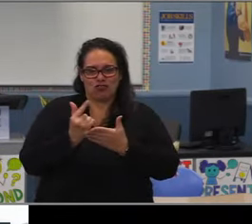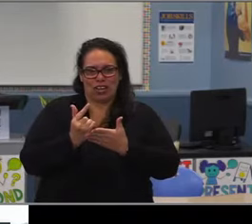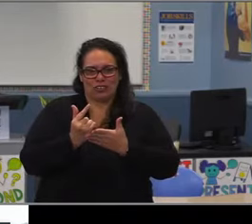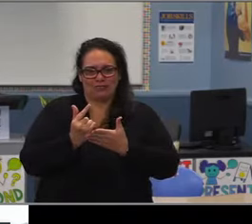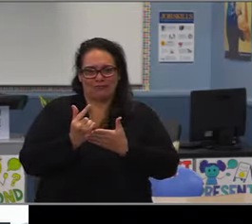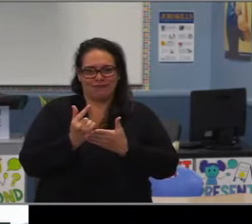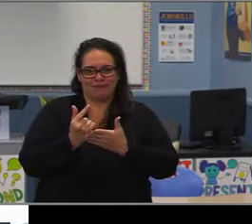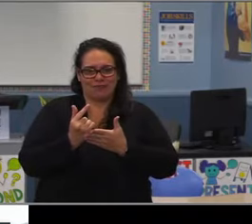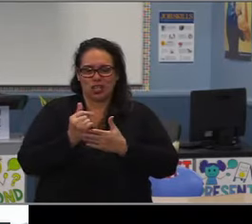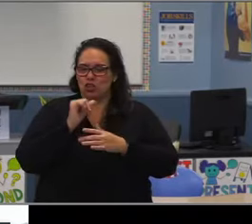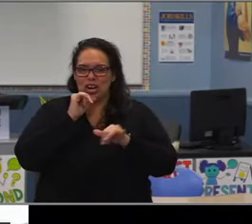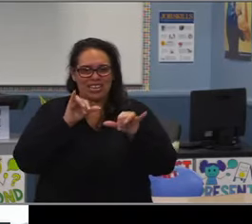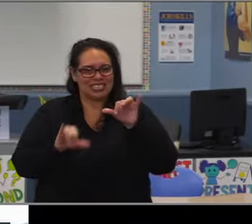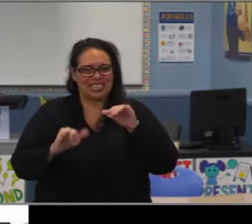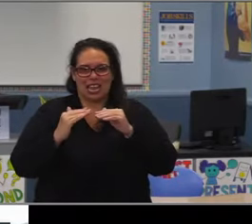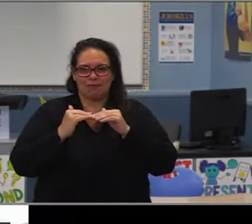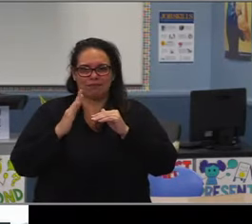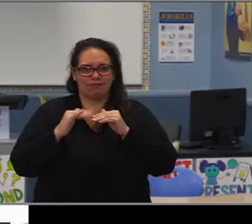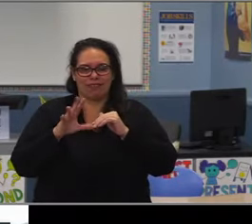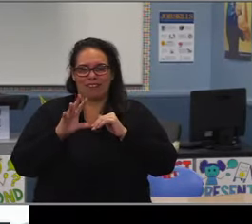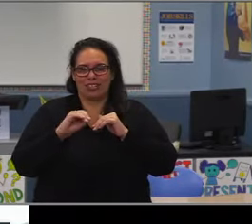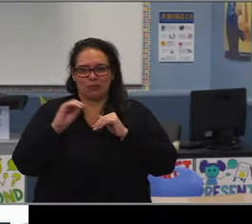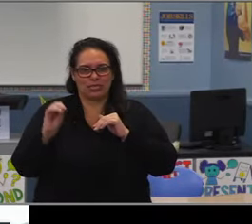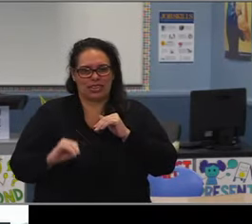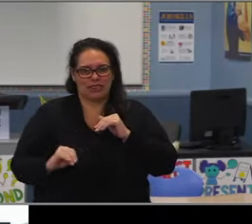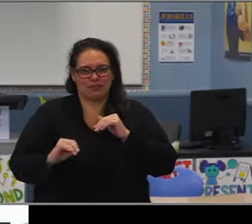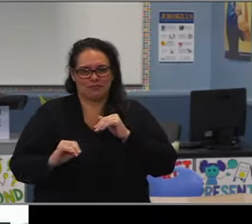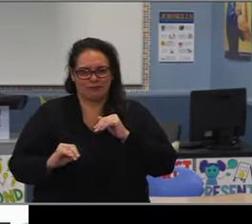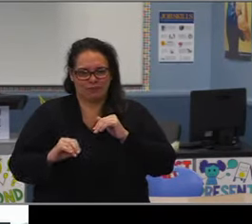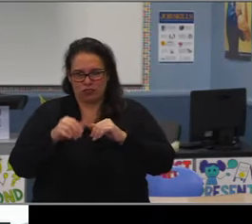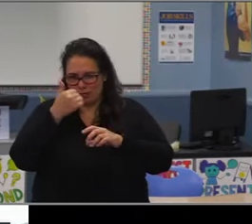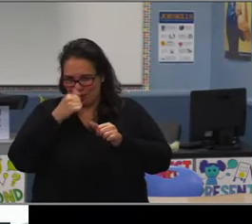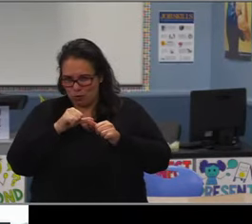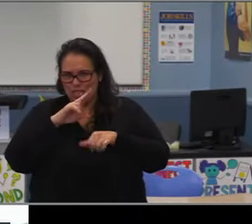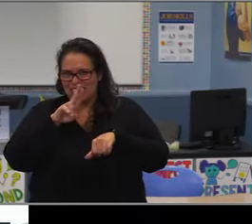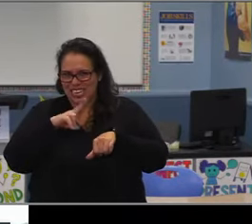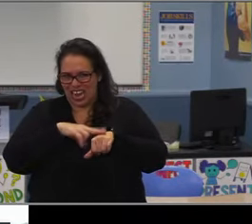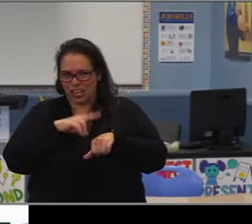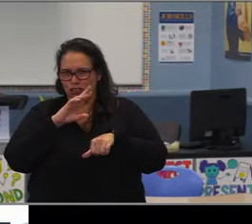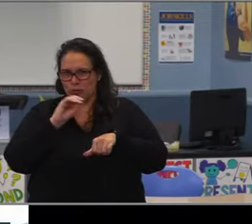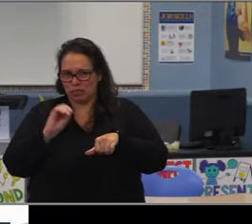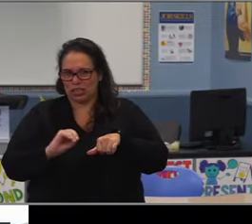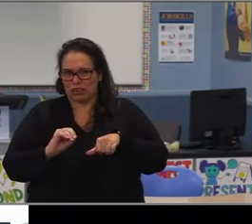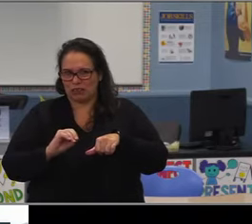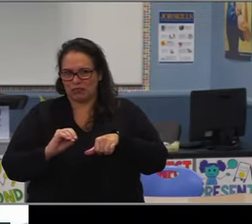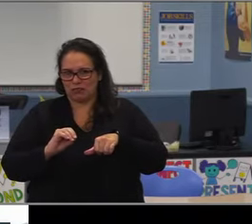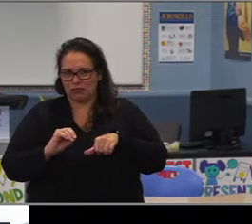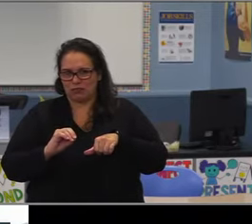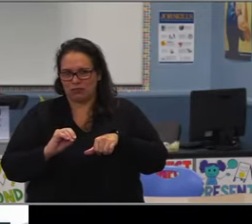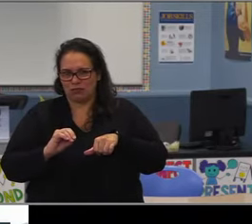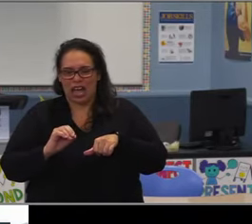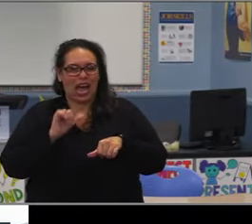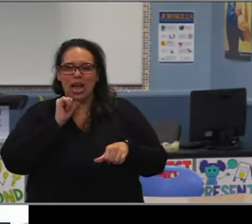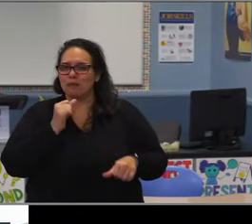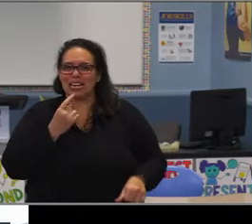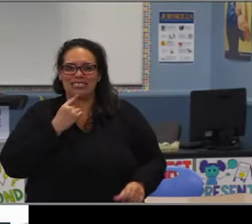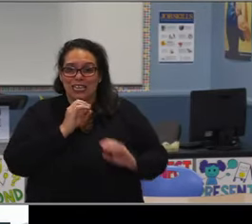Because I understood that attendance was an indicator for high school readiness, so how do we juxtapose that?